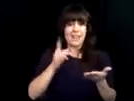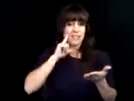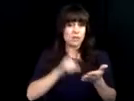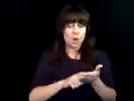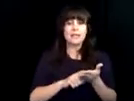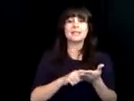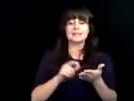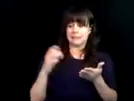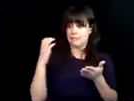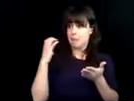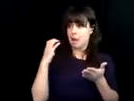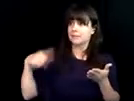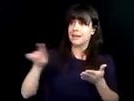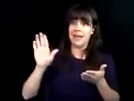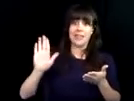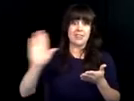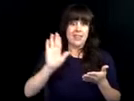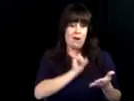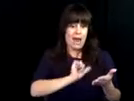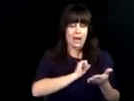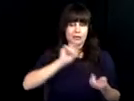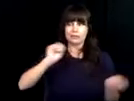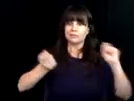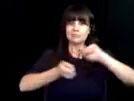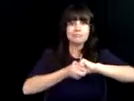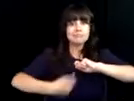it. But the biggest thing I have seen outside of technology that's